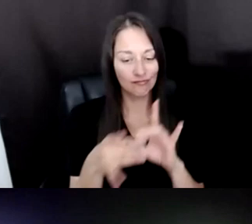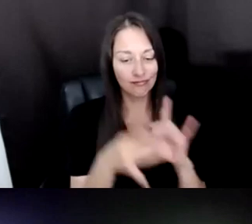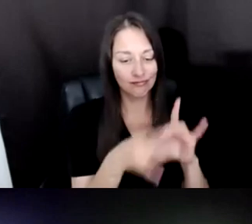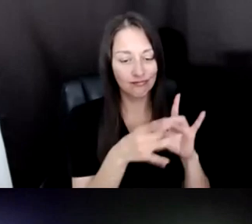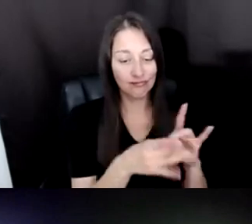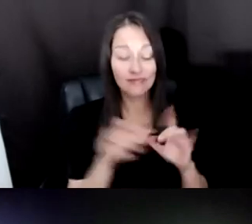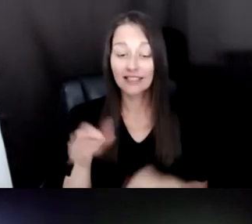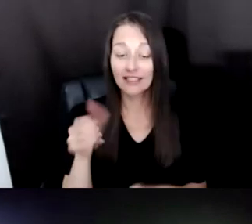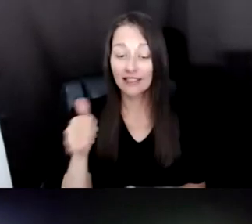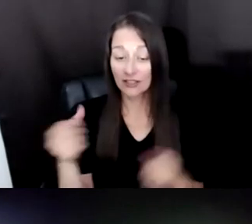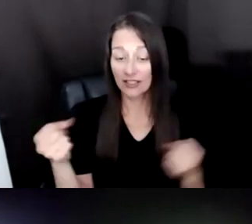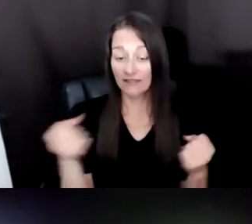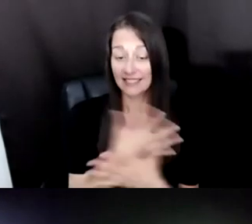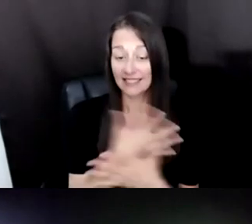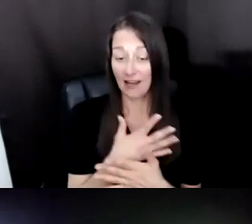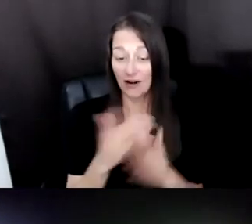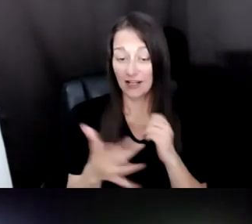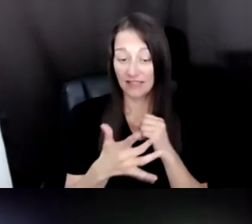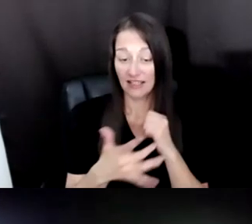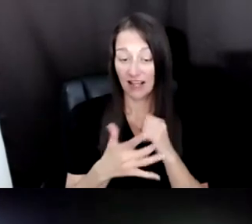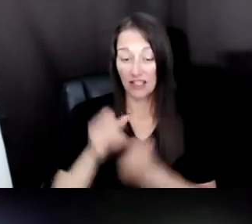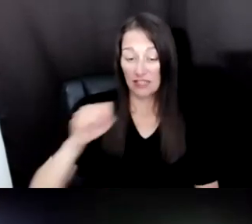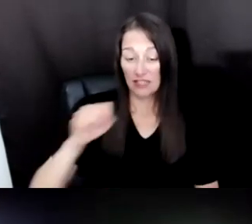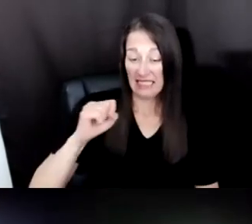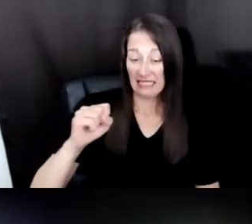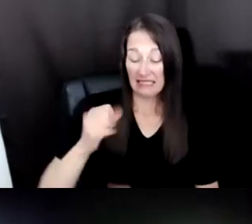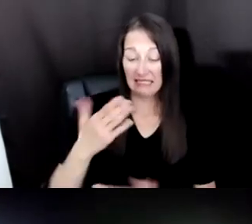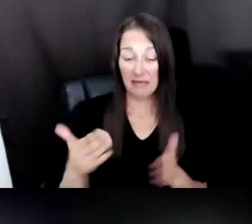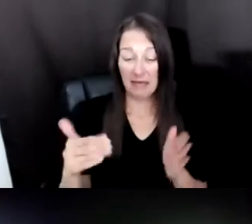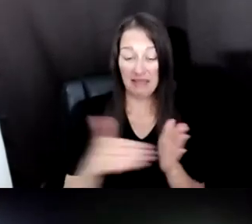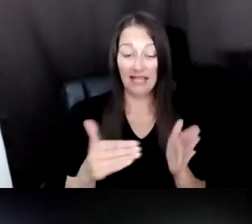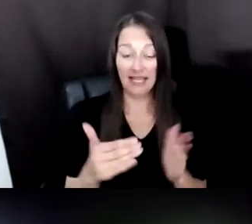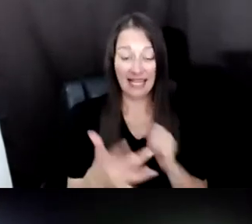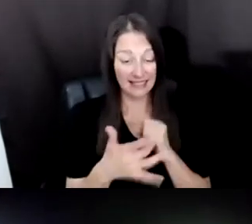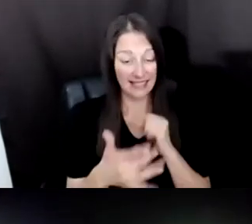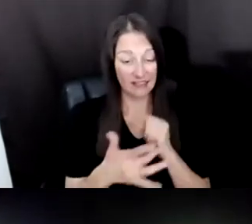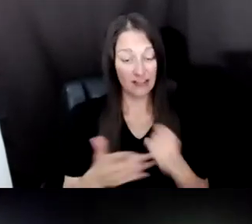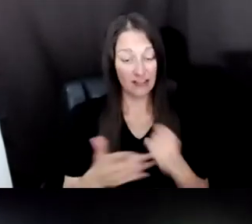IF YOU'RE RESISTANT AND BIASED TOWARD TECHNOLOGY, THAT'S A BIG ROADBLOCK. YOU KNOW, YOU HAVE TO BE